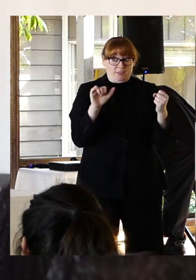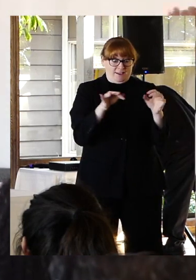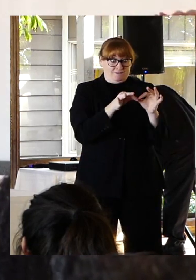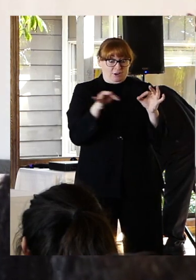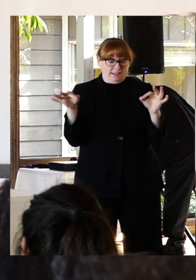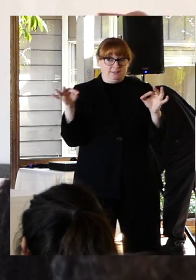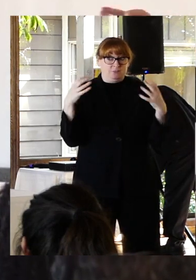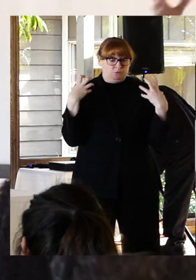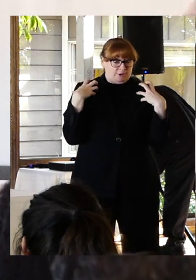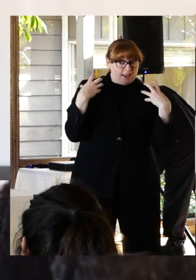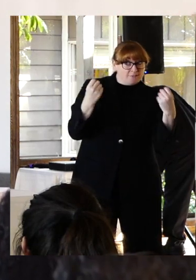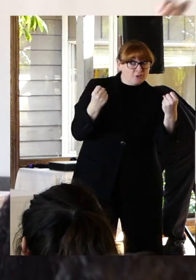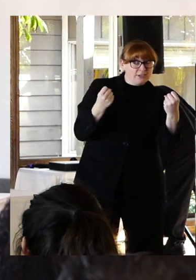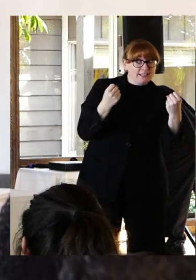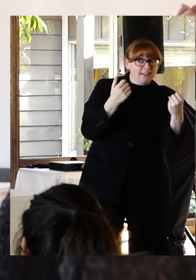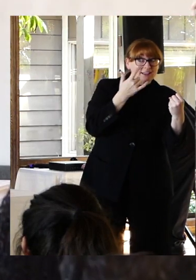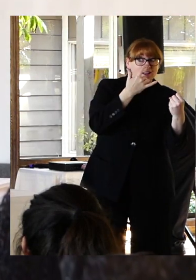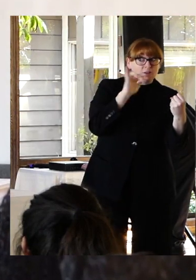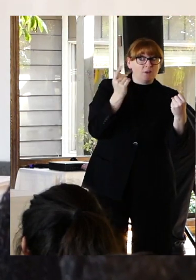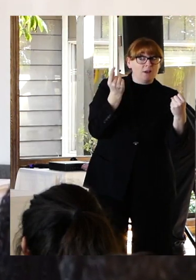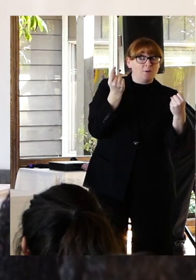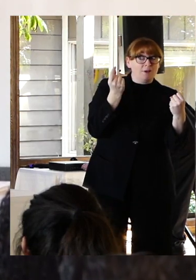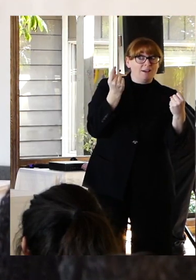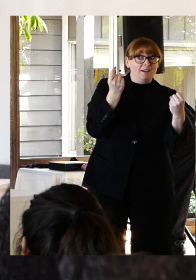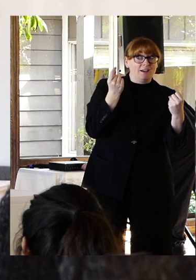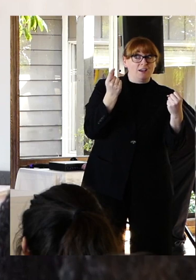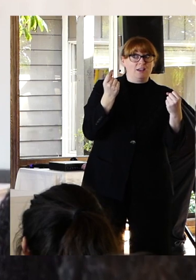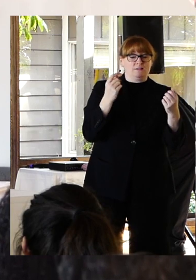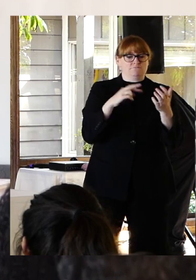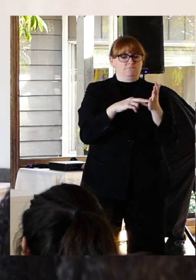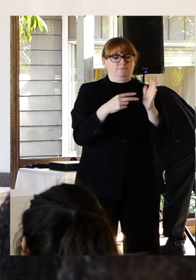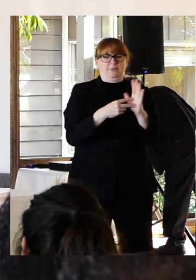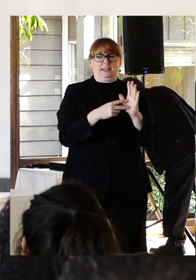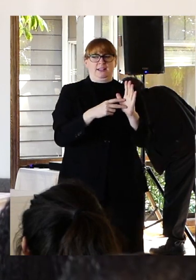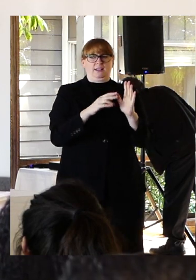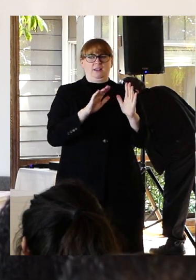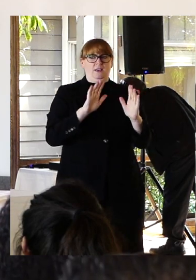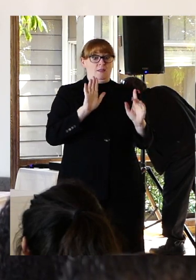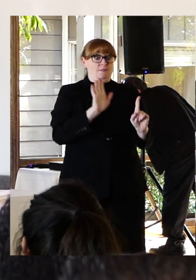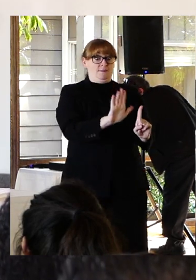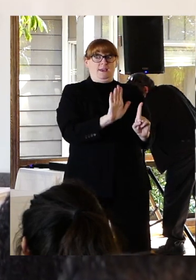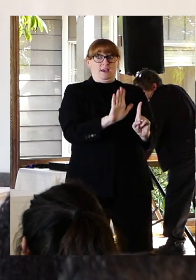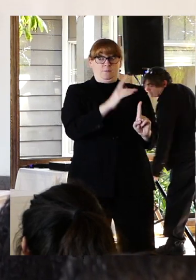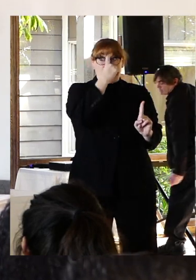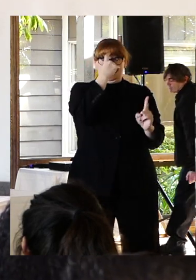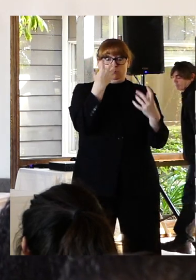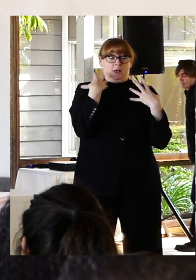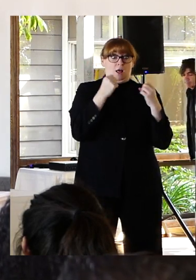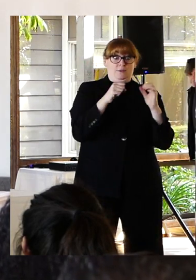recovery is shown by a total absence or amelioration of your mental health symptoms.